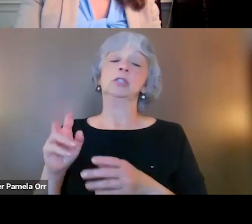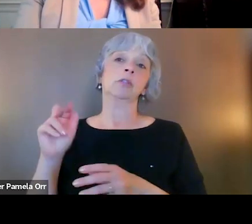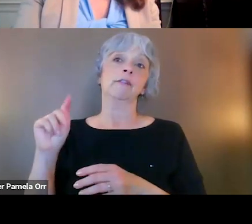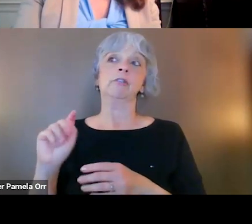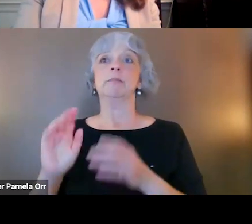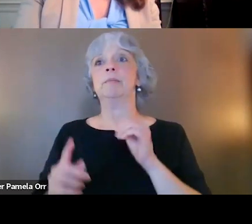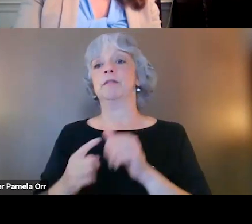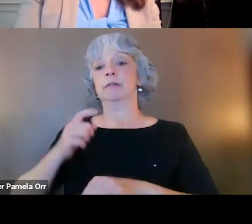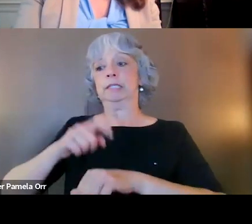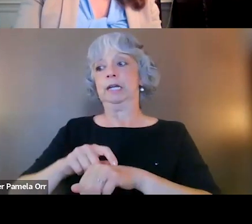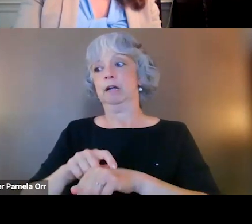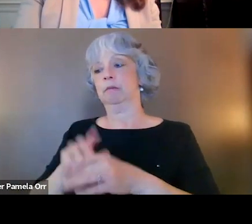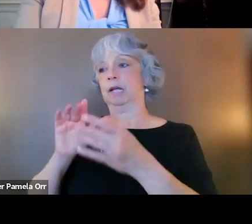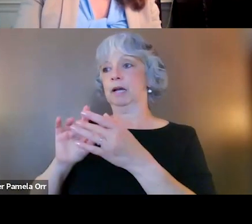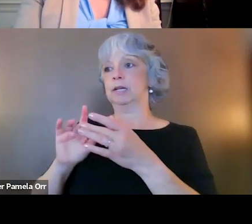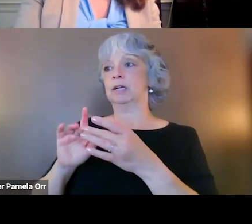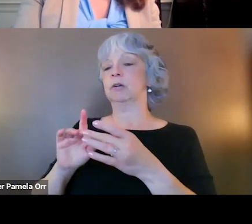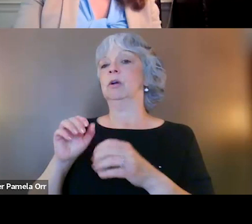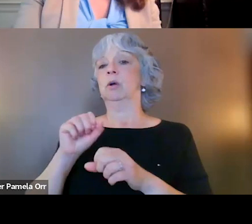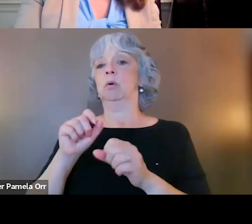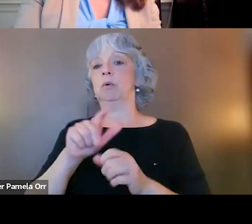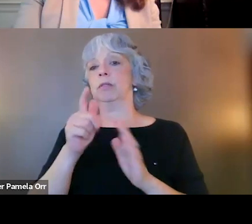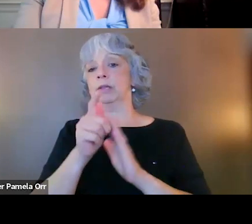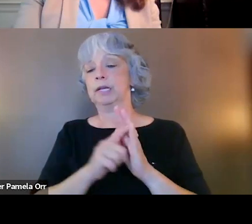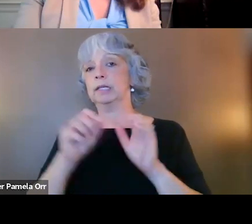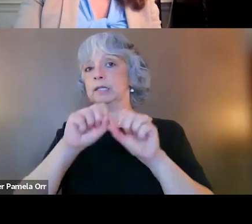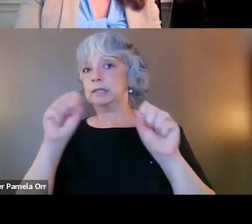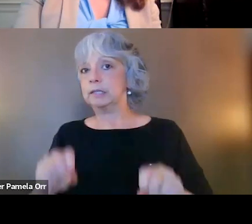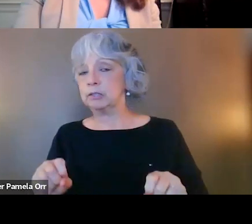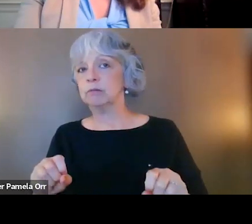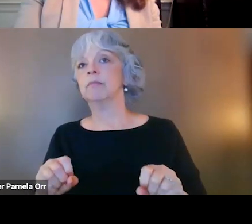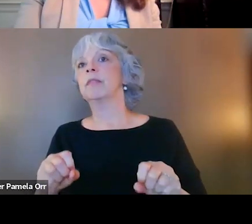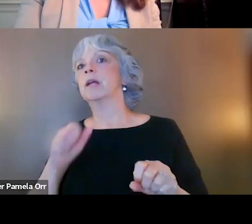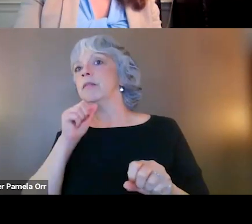for the first time doesn't even enter the system and it gets straight into care. And I think that's the best form of harm reduction intervention